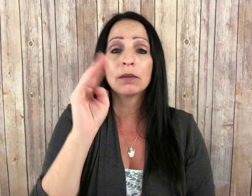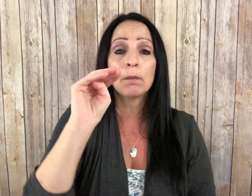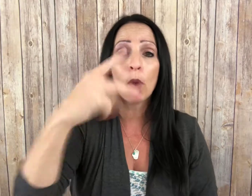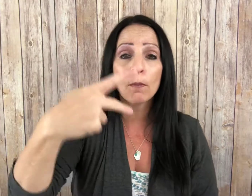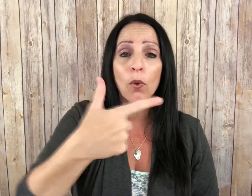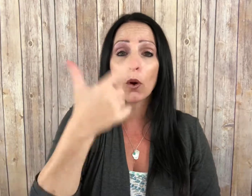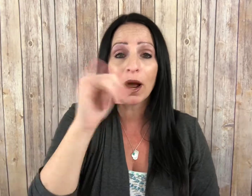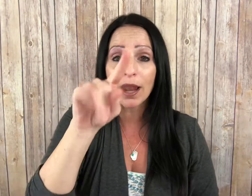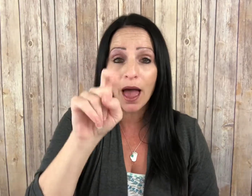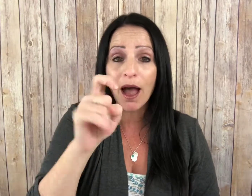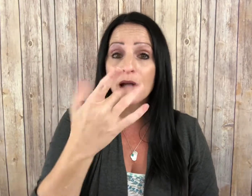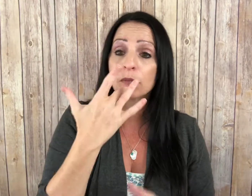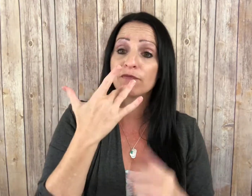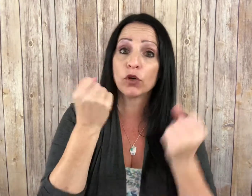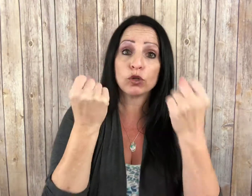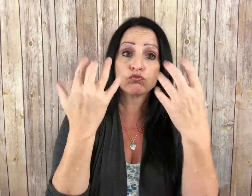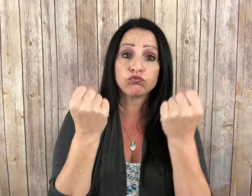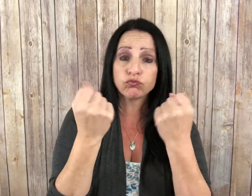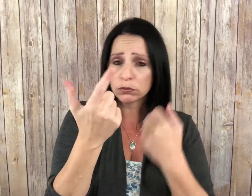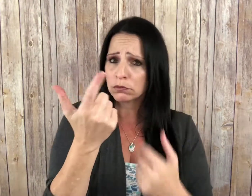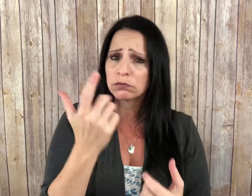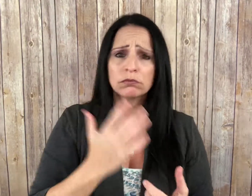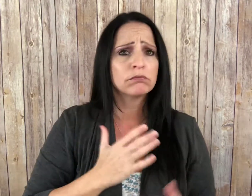Marco Polo or Glide if you prefer to communicate in ASL.